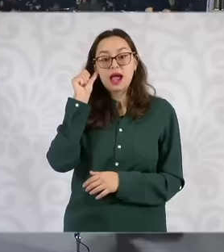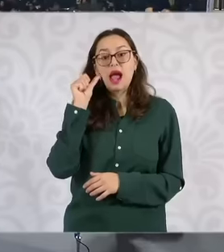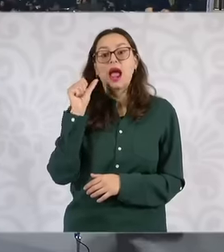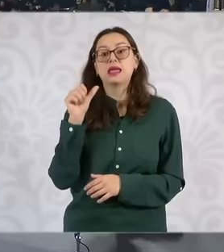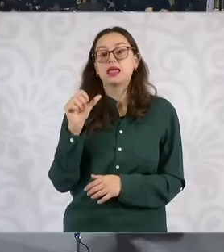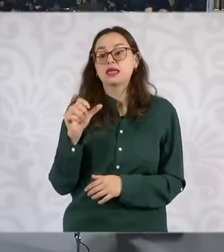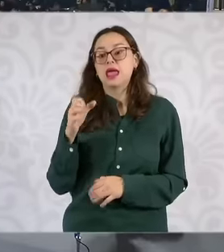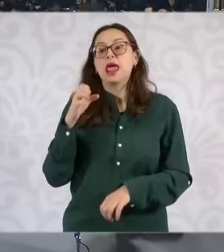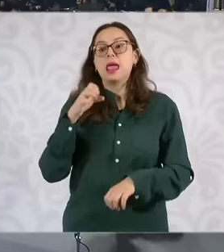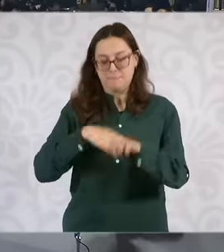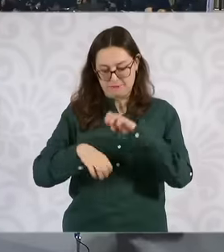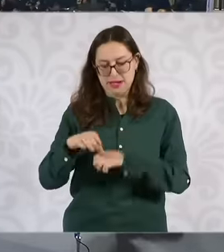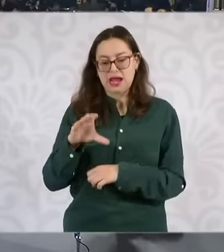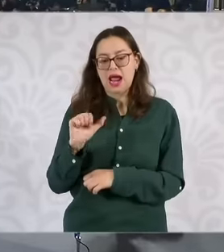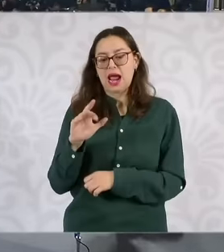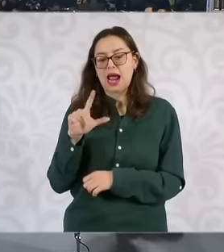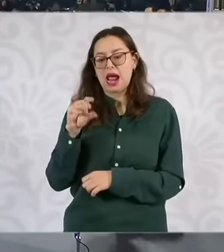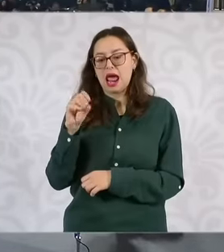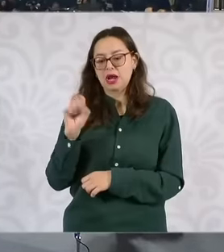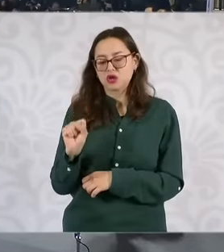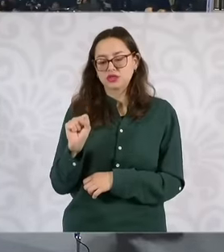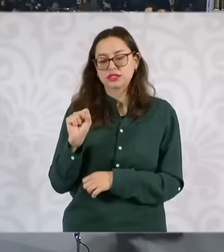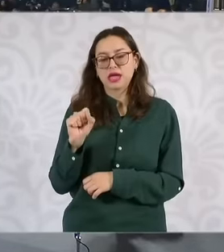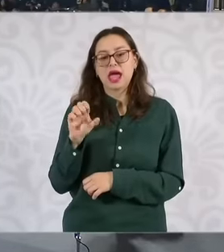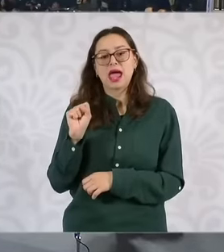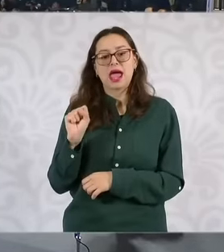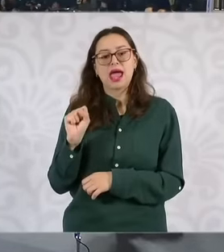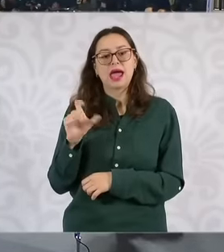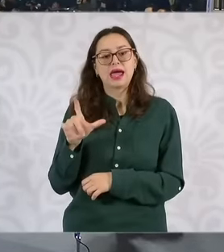can you give us some details about what they talked about? And if any of your companies are being considered